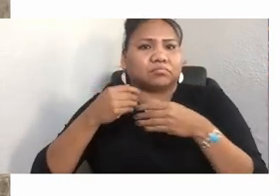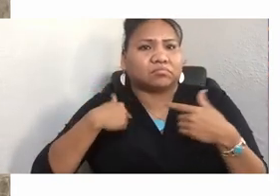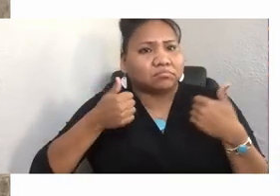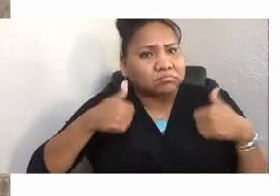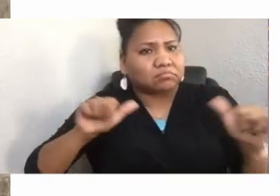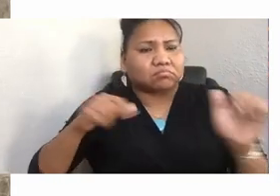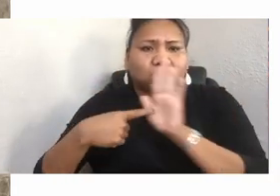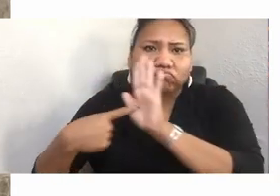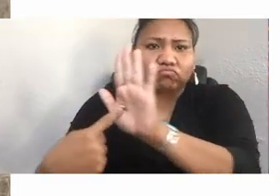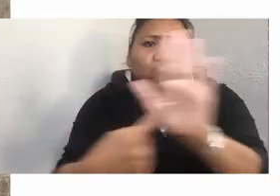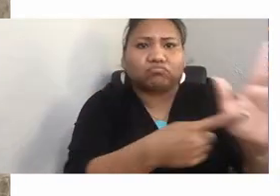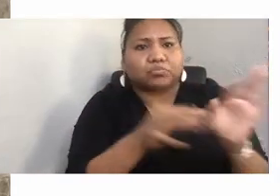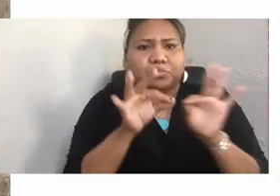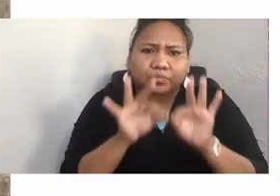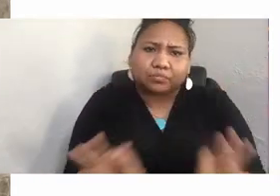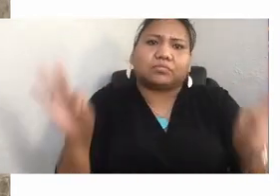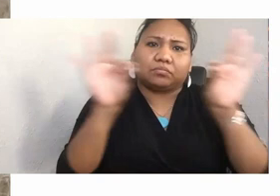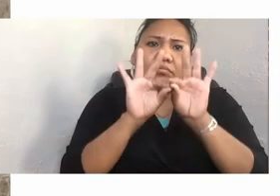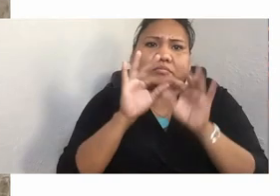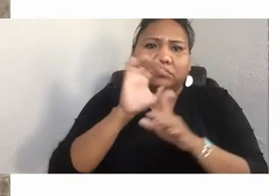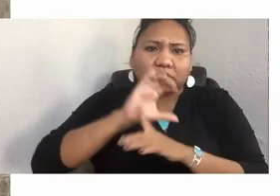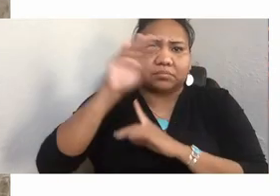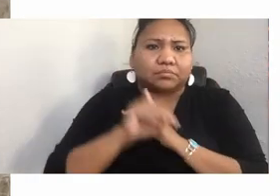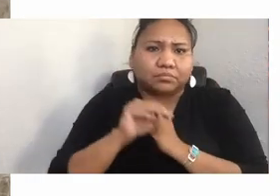curriculum. And that's when I realized the need